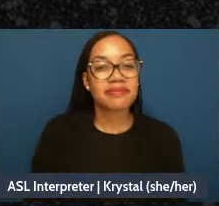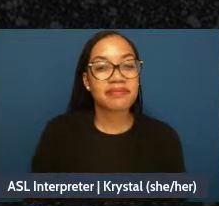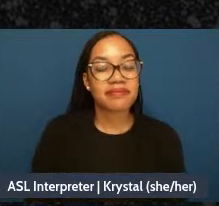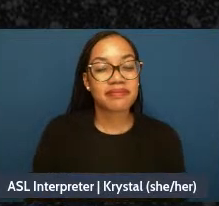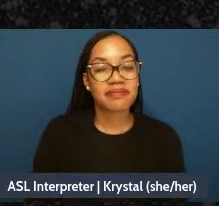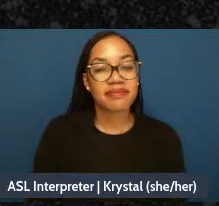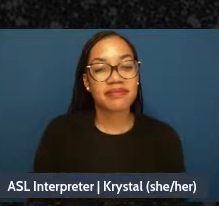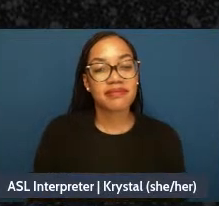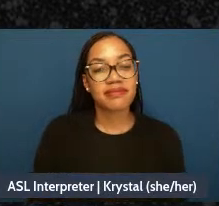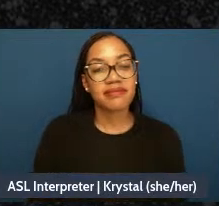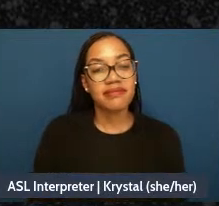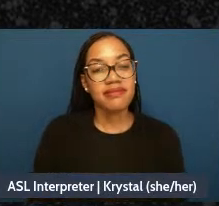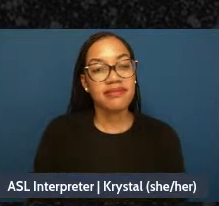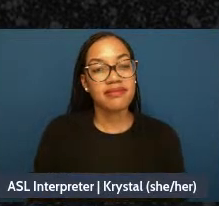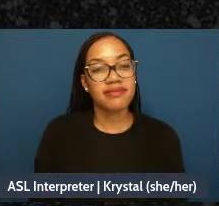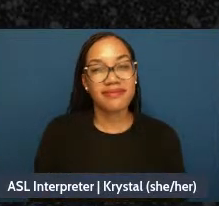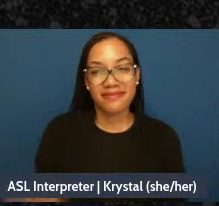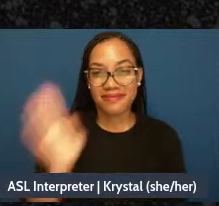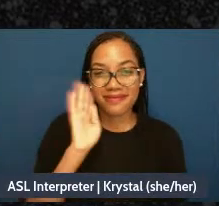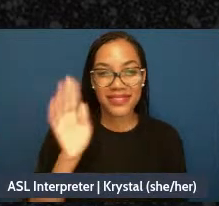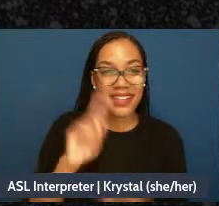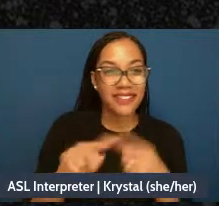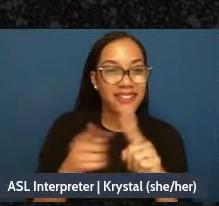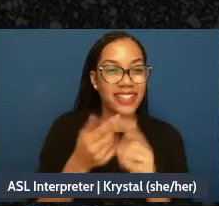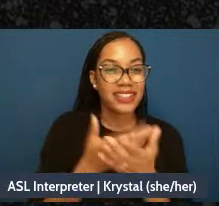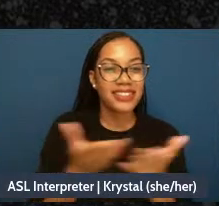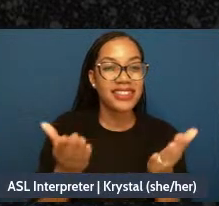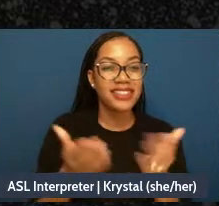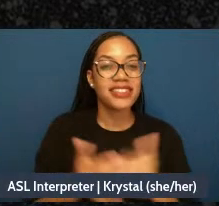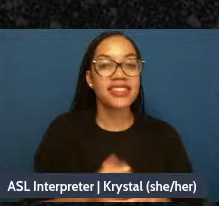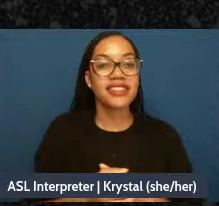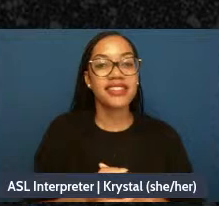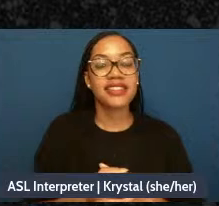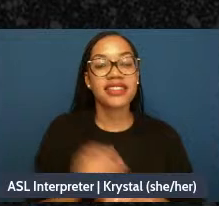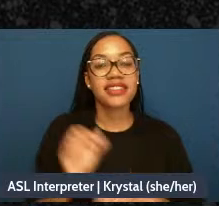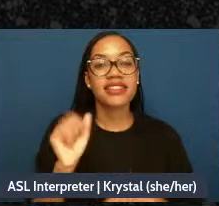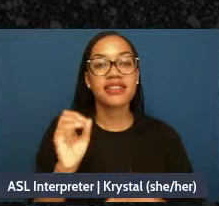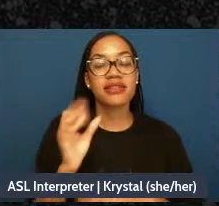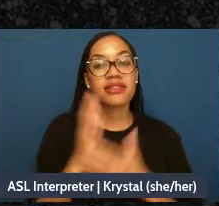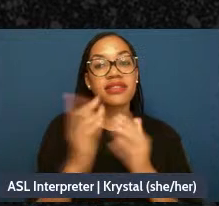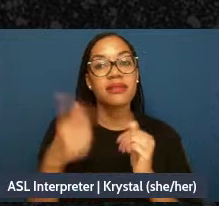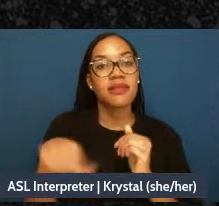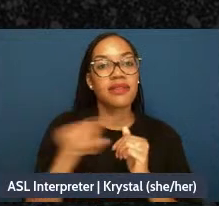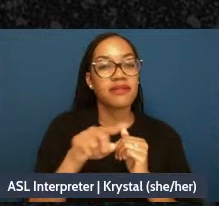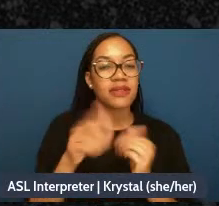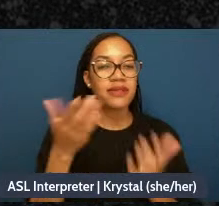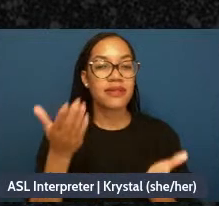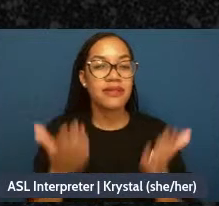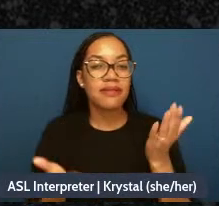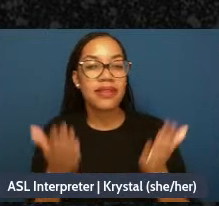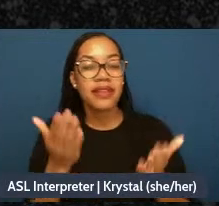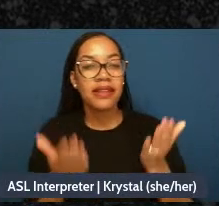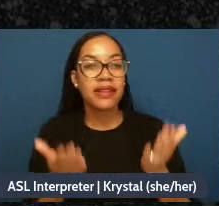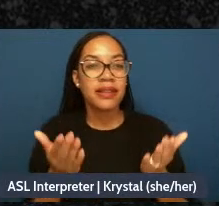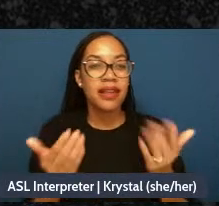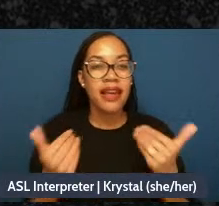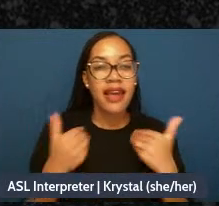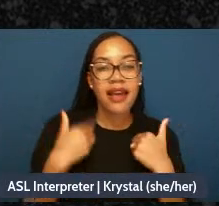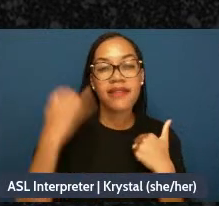Hi friends. So, some of you may have come and have a little bit of idea what idea of what